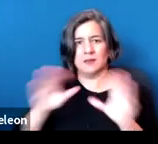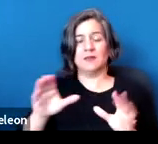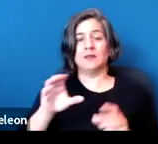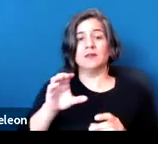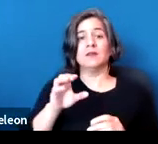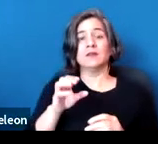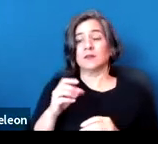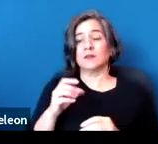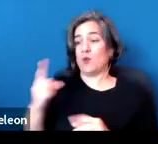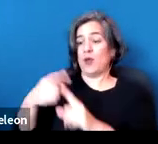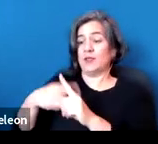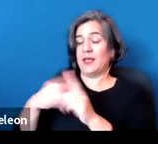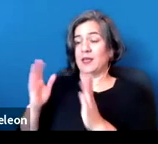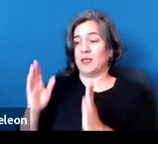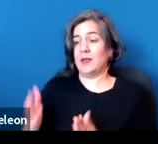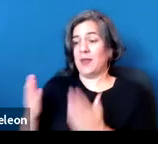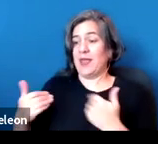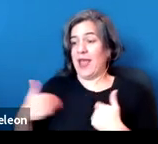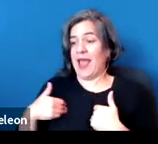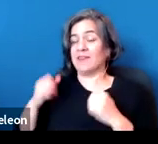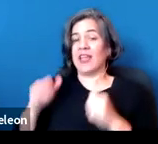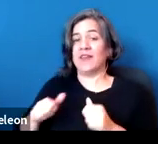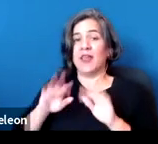for one tenant may potentially impact other tenants.